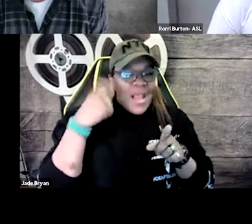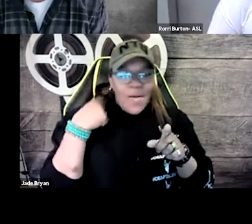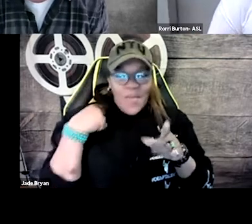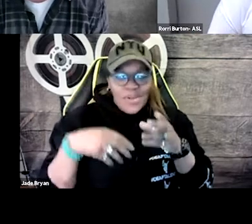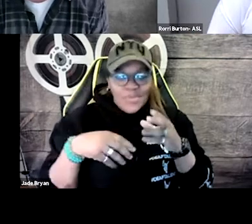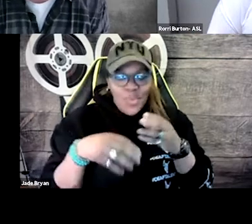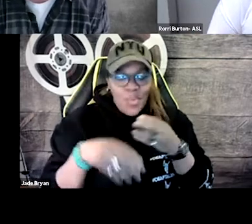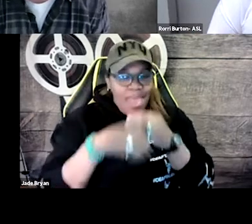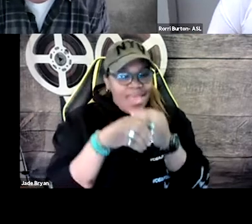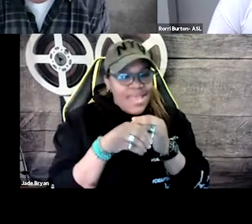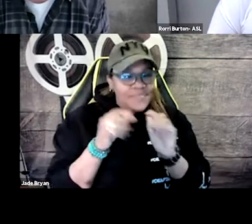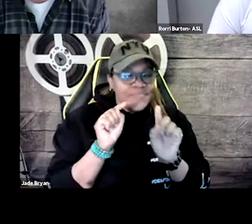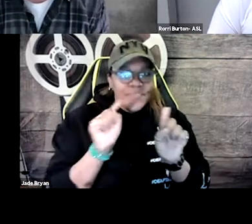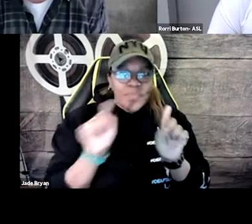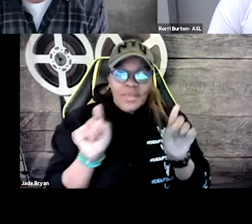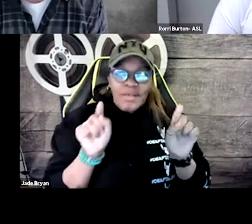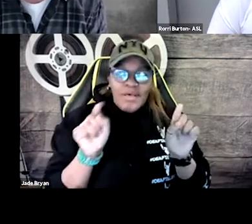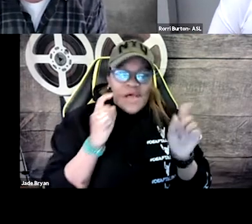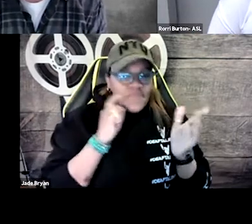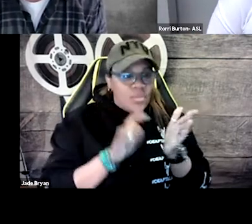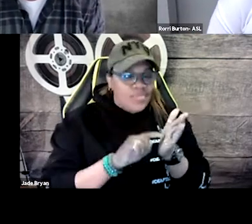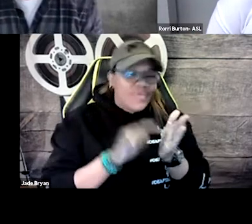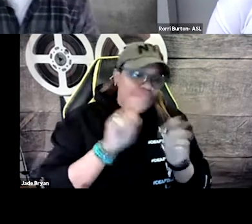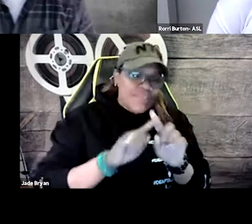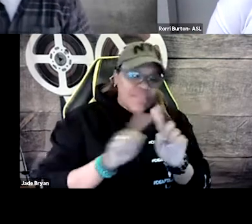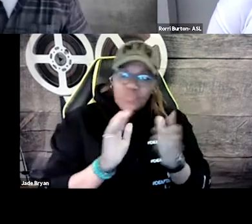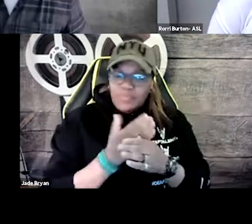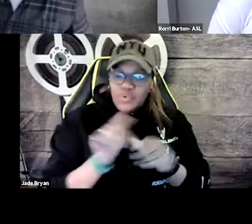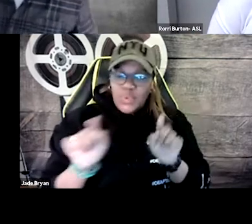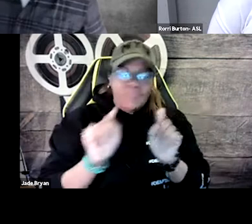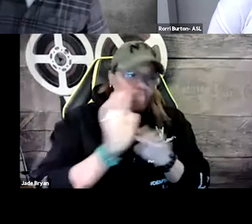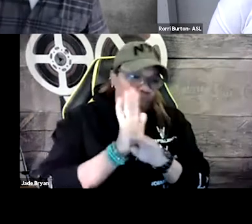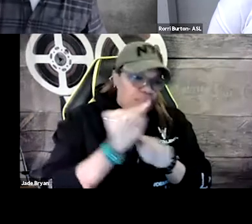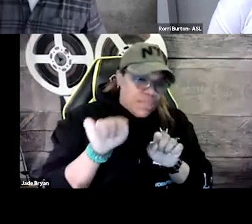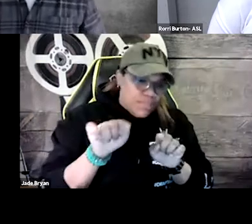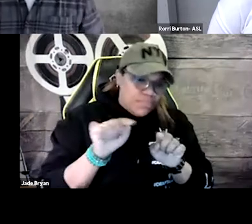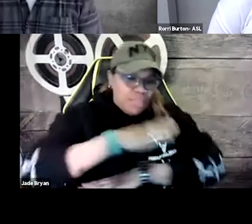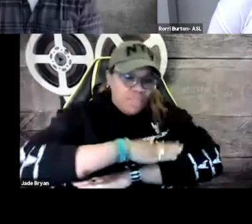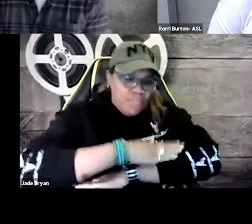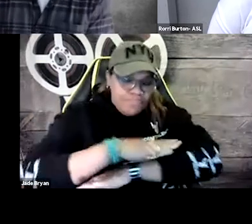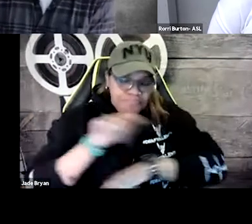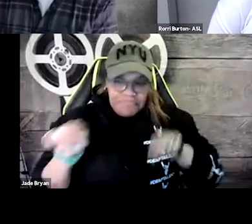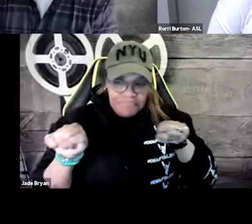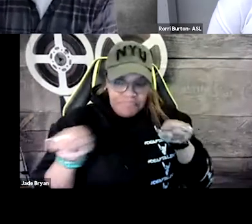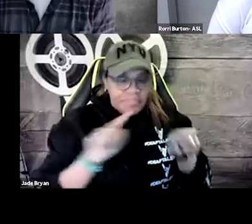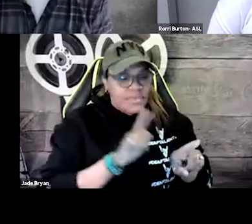Yes, I did want to add to what Delbert was saying. I have noticed the difference between